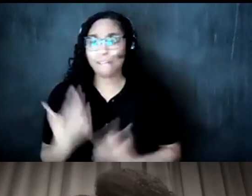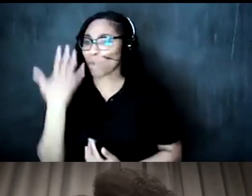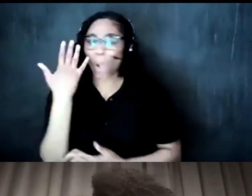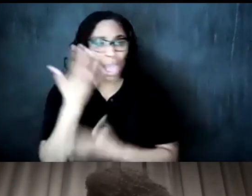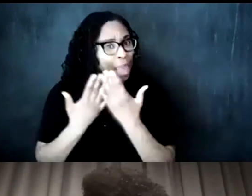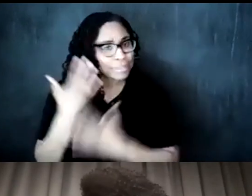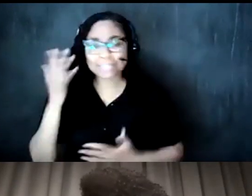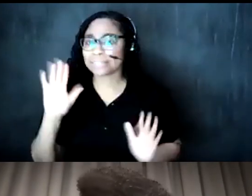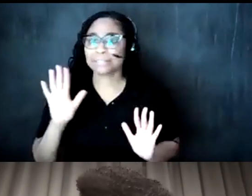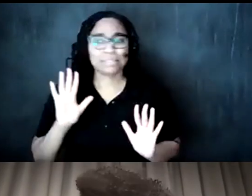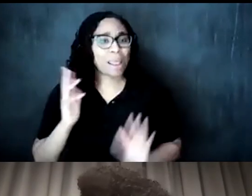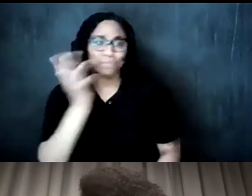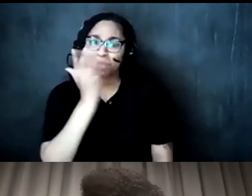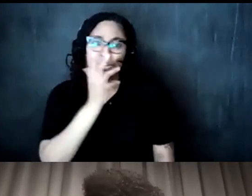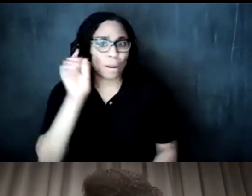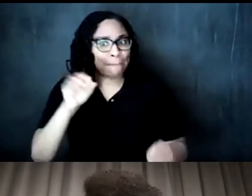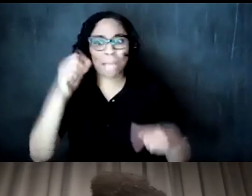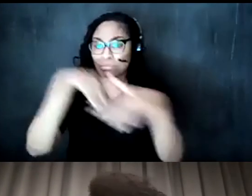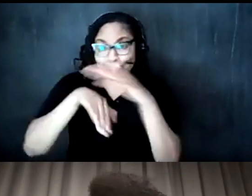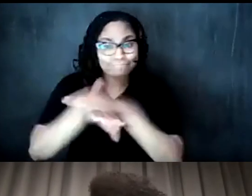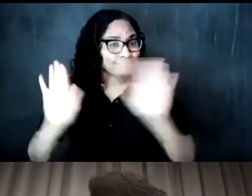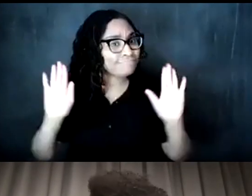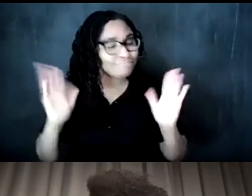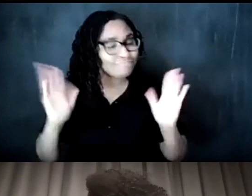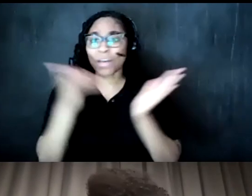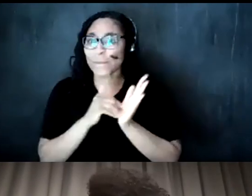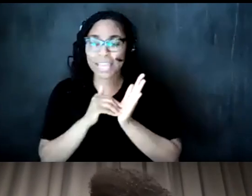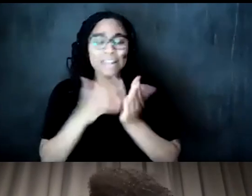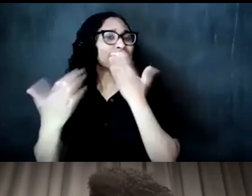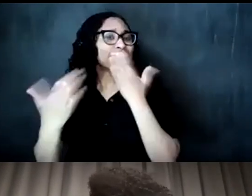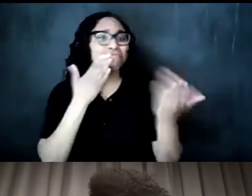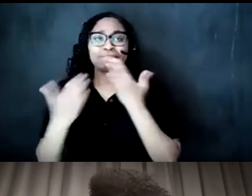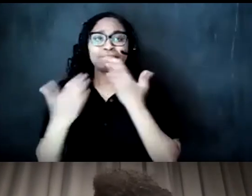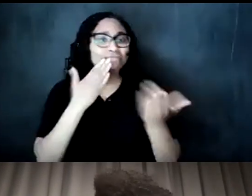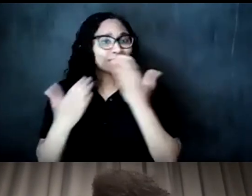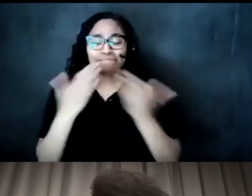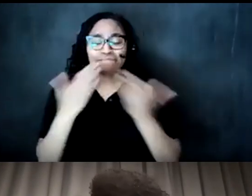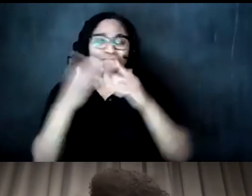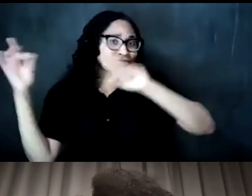passionate about accessibility um so again thank you all for attending um this curated experience